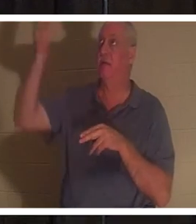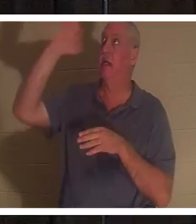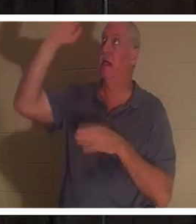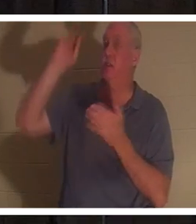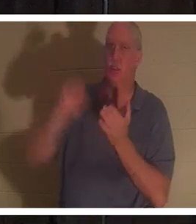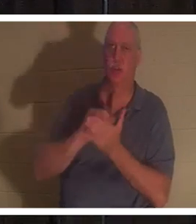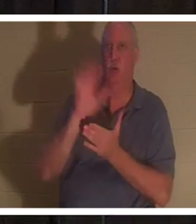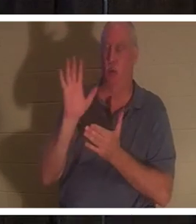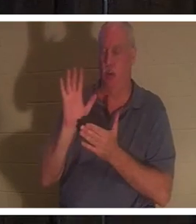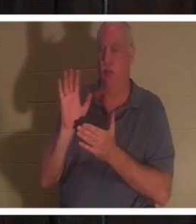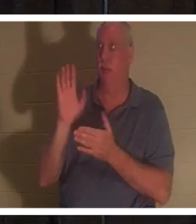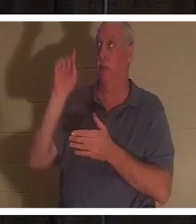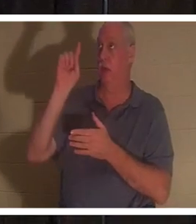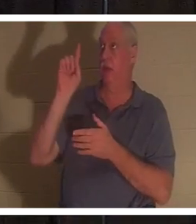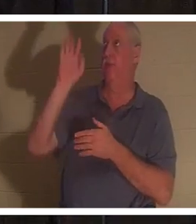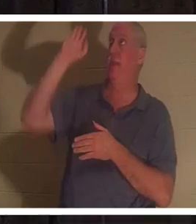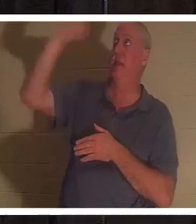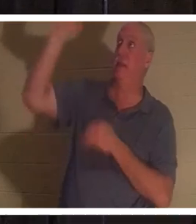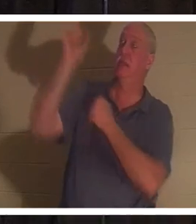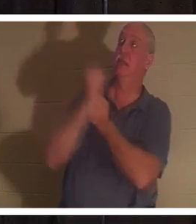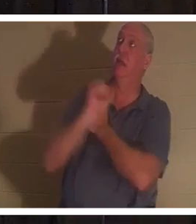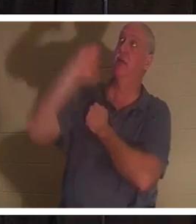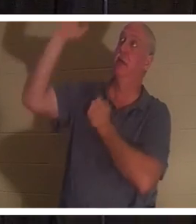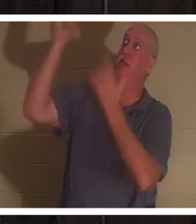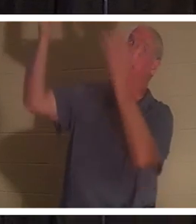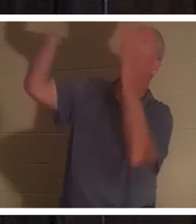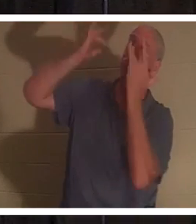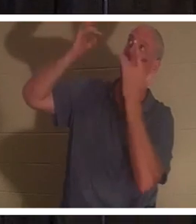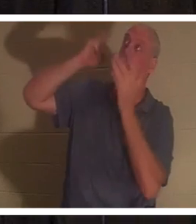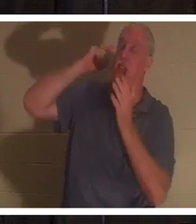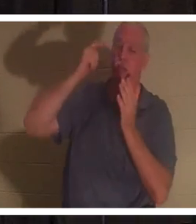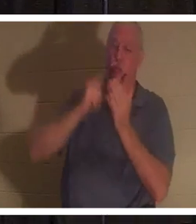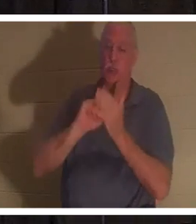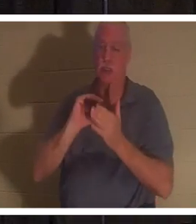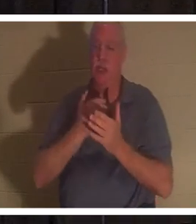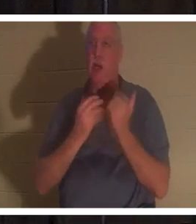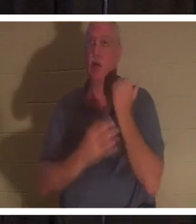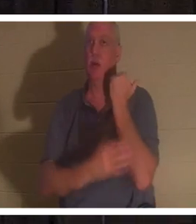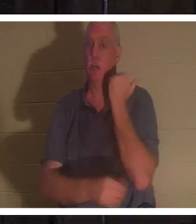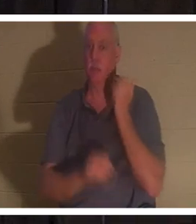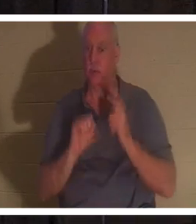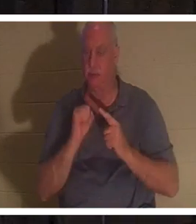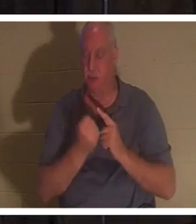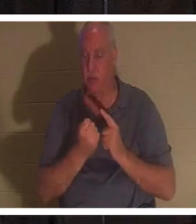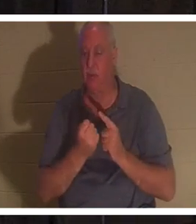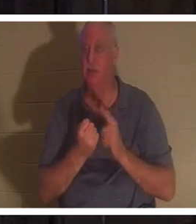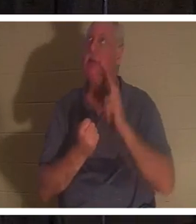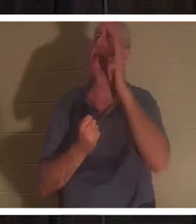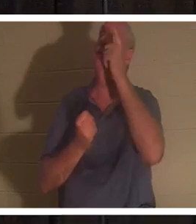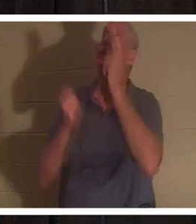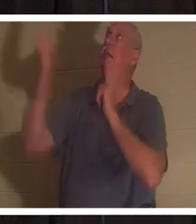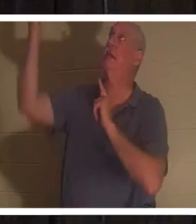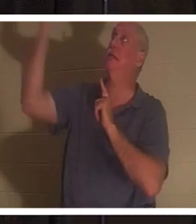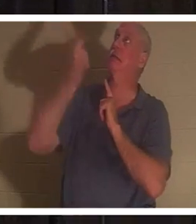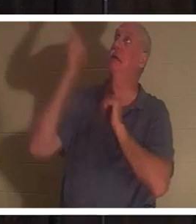His love and in His mercy has recognized our poor condition. He has come down the ladder so to